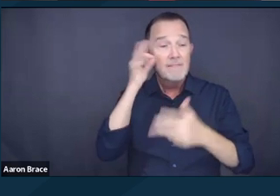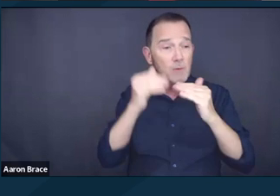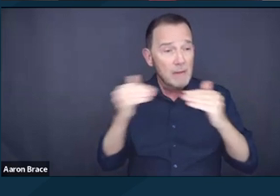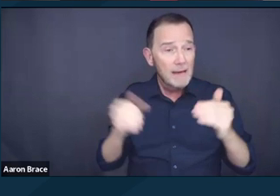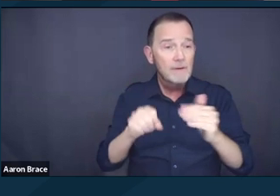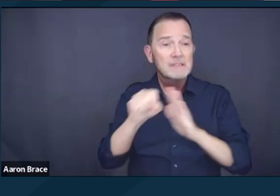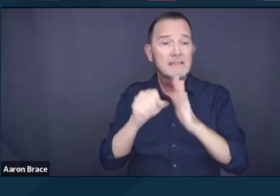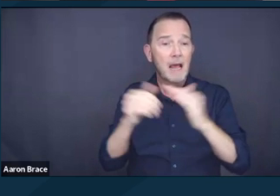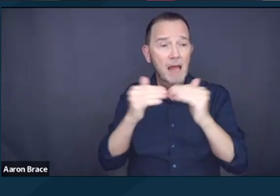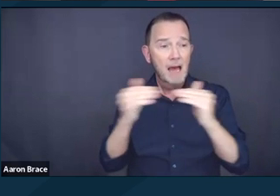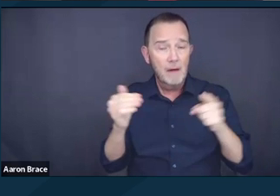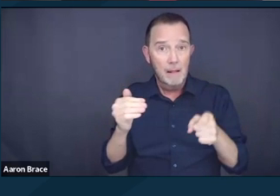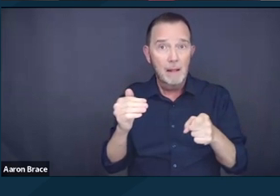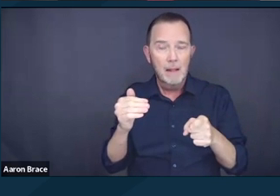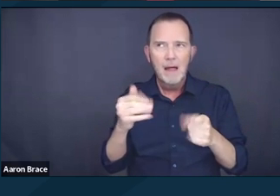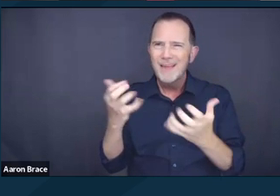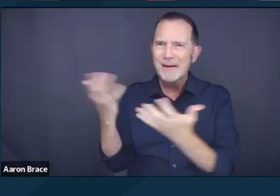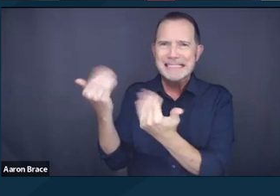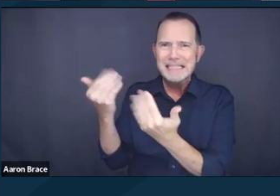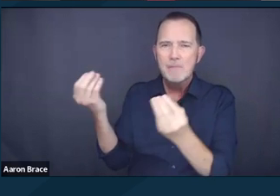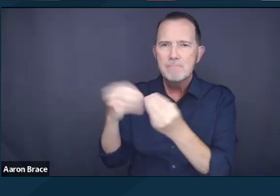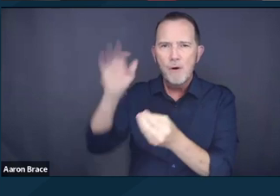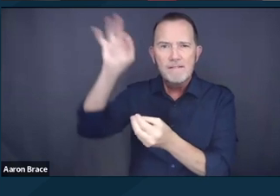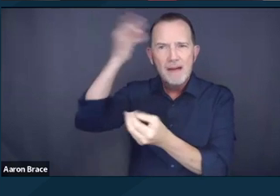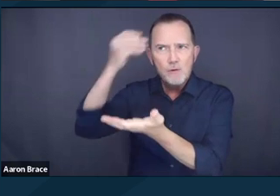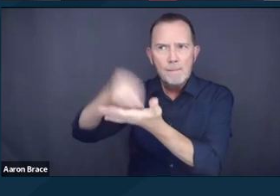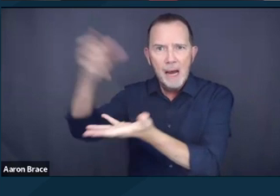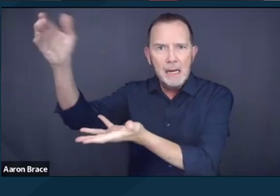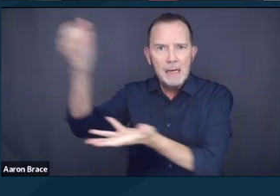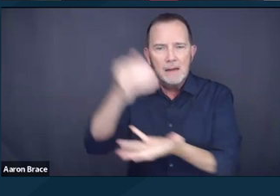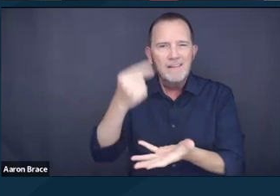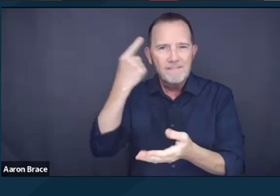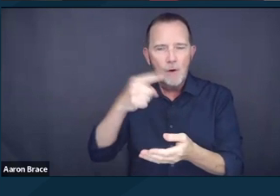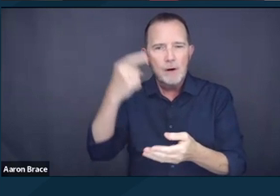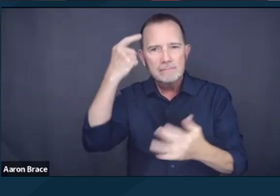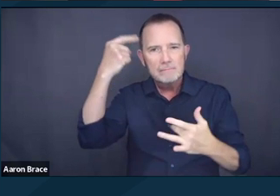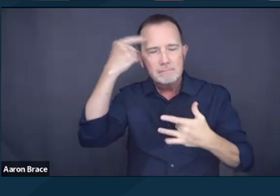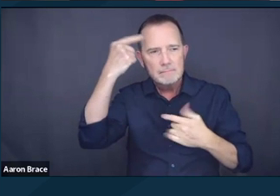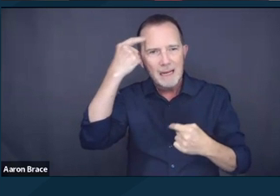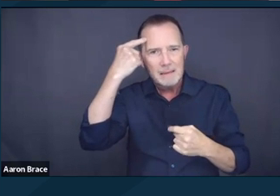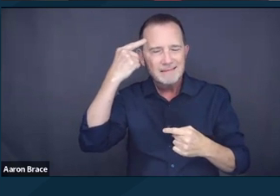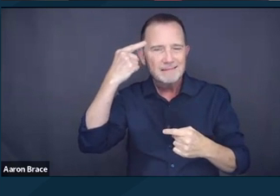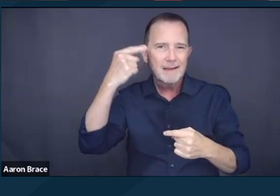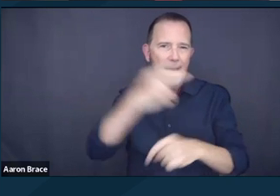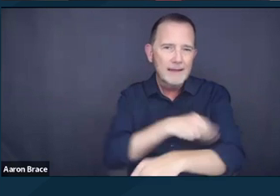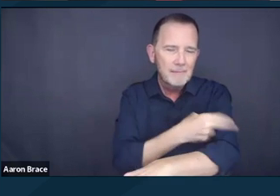to increase federal funding for institutions. Second, at the state and local level,